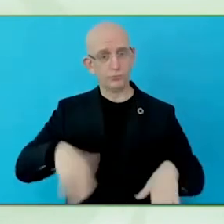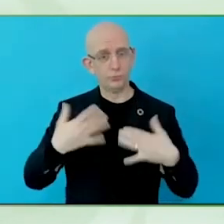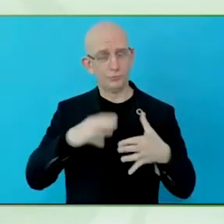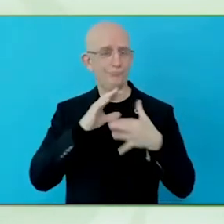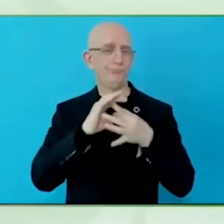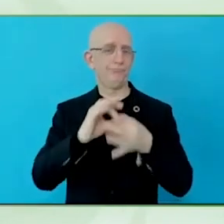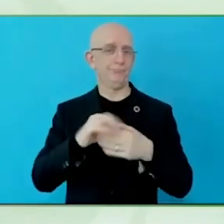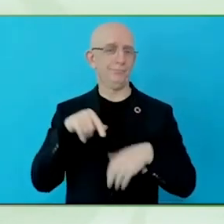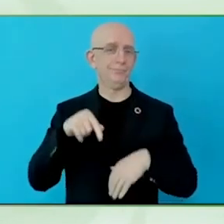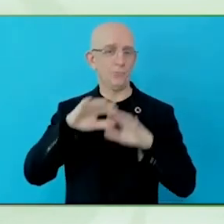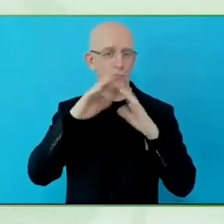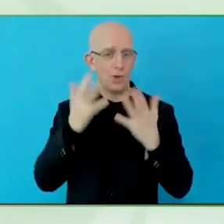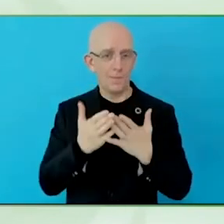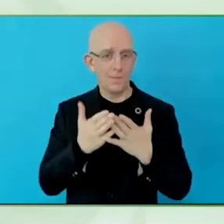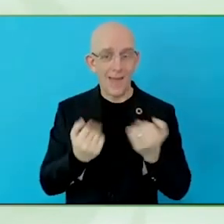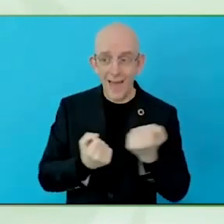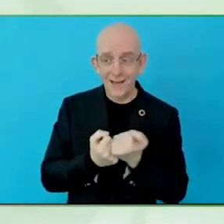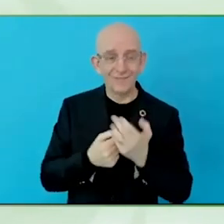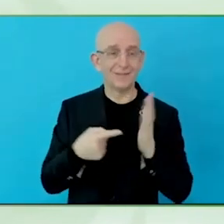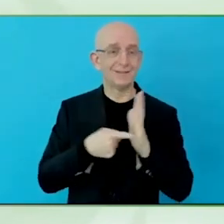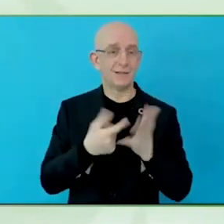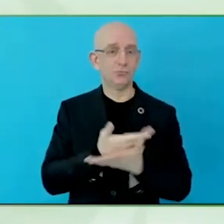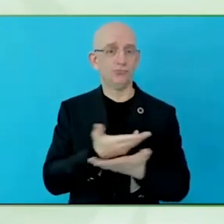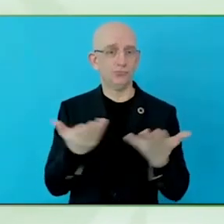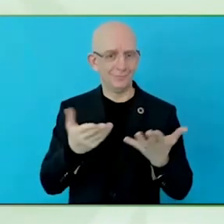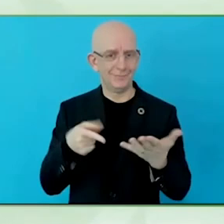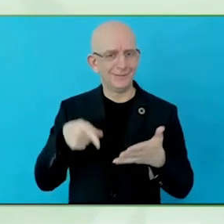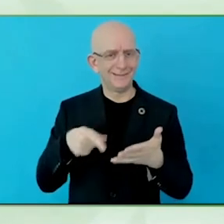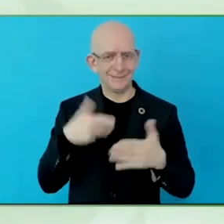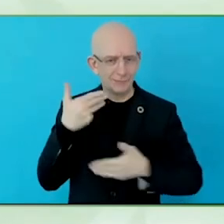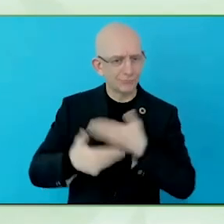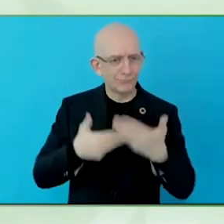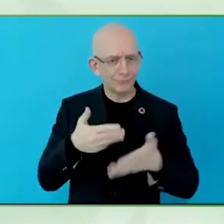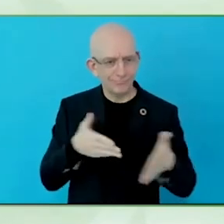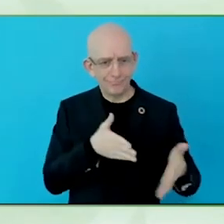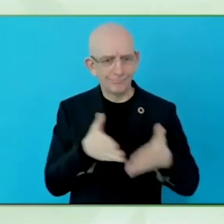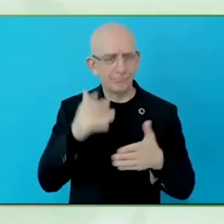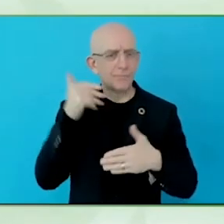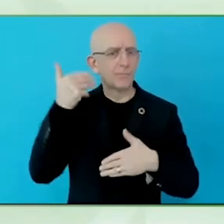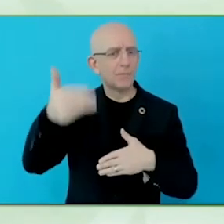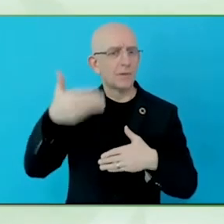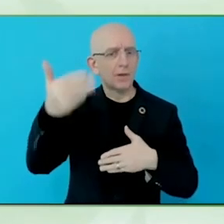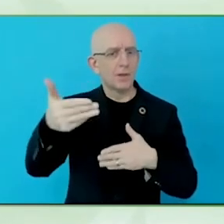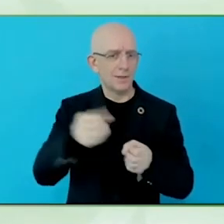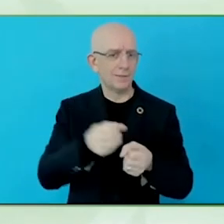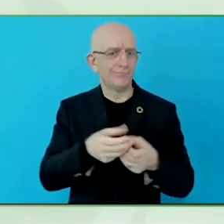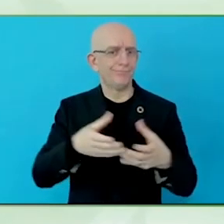So, that is my takeaway message, if I have to name one thing, that